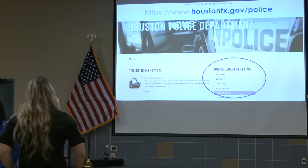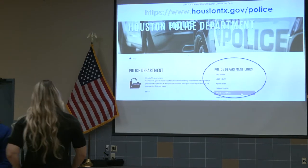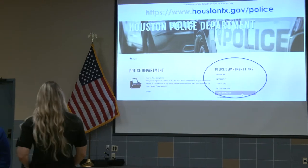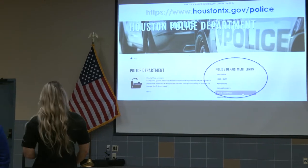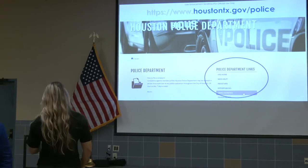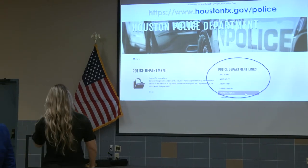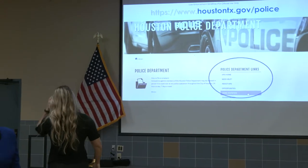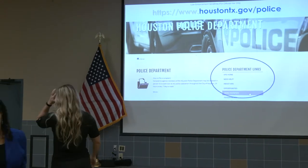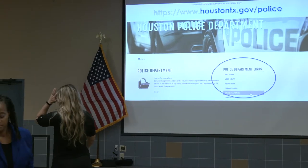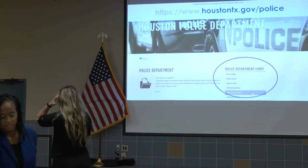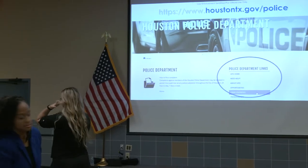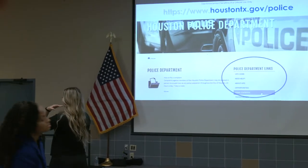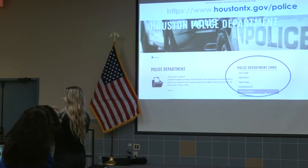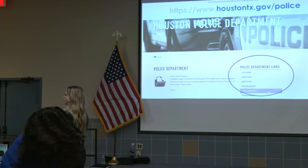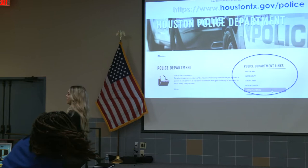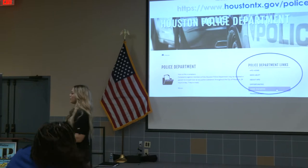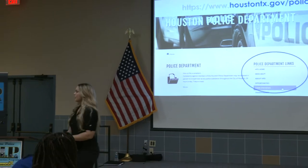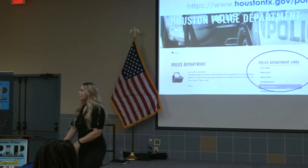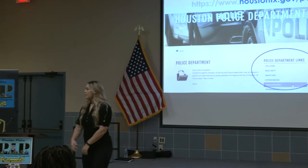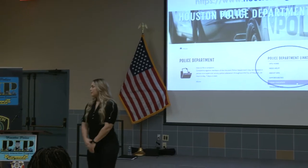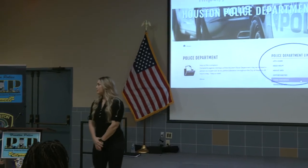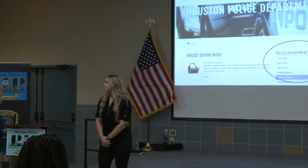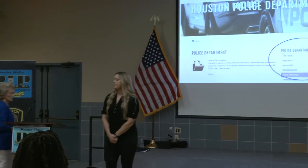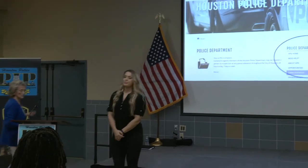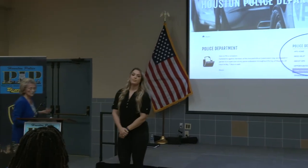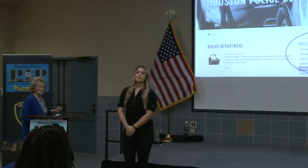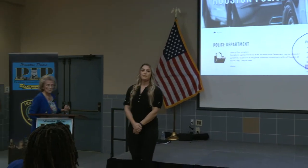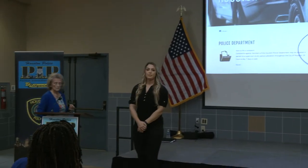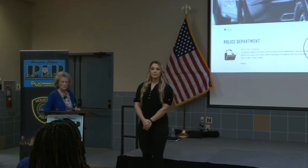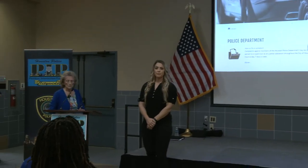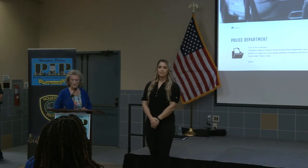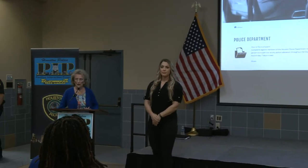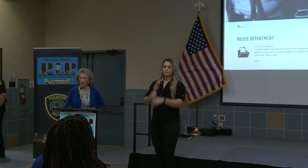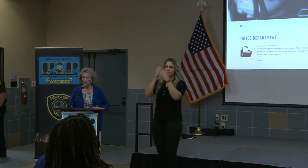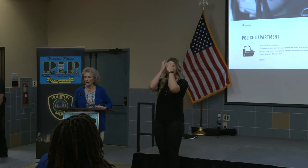Joan Buschor: